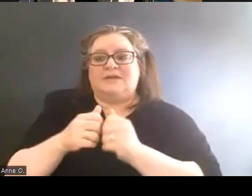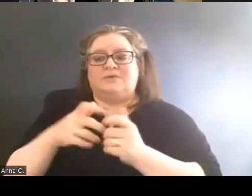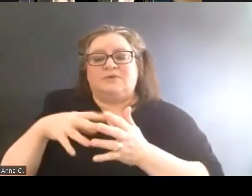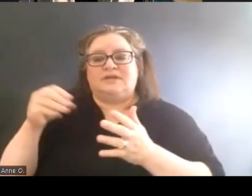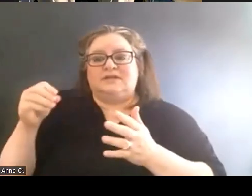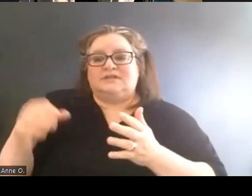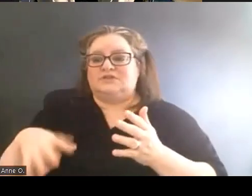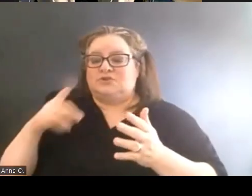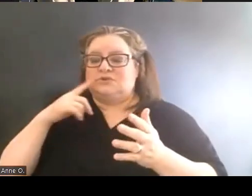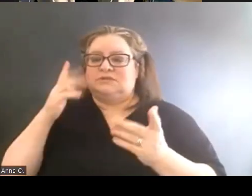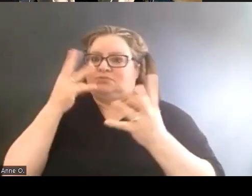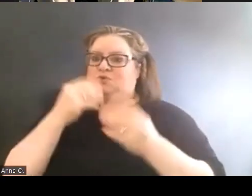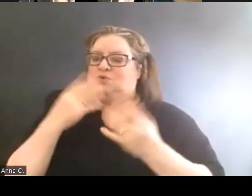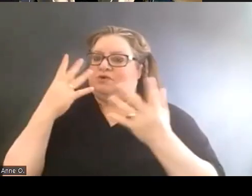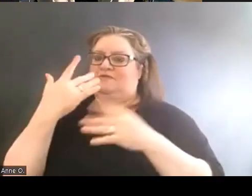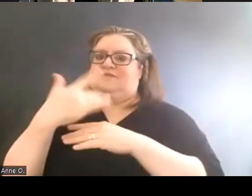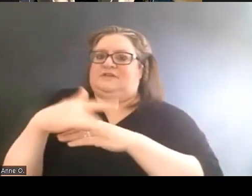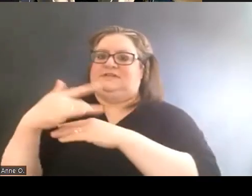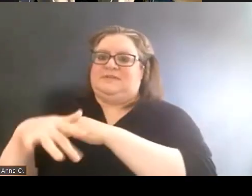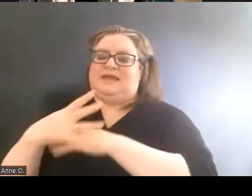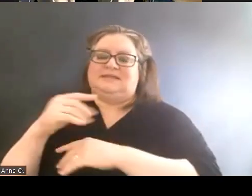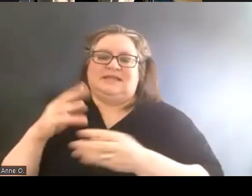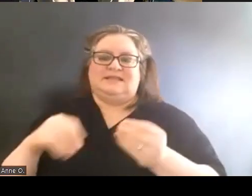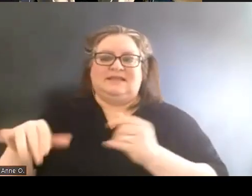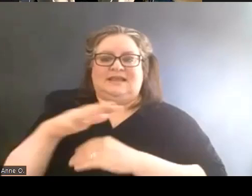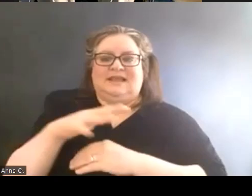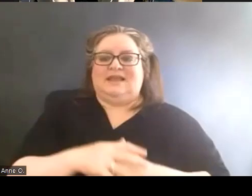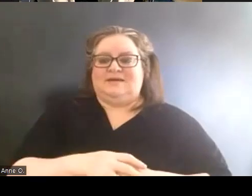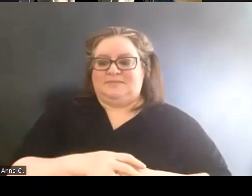The campus, the ENI, equity and inclusion